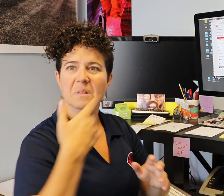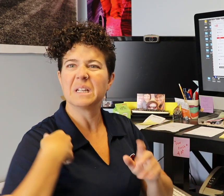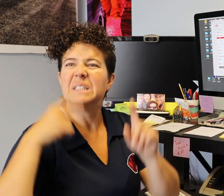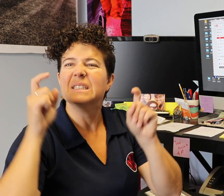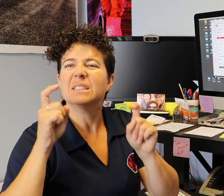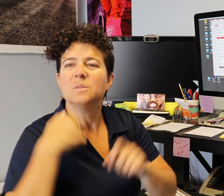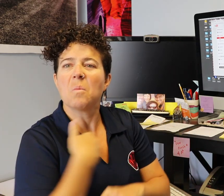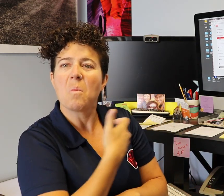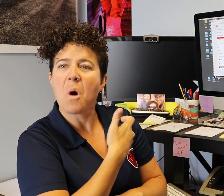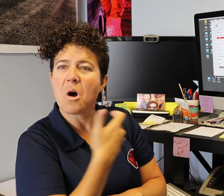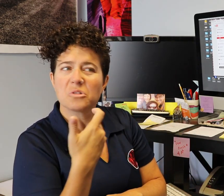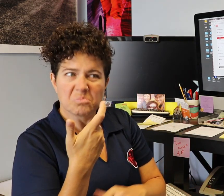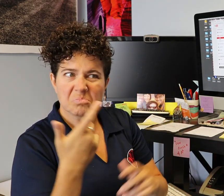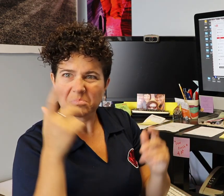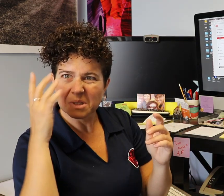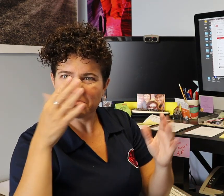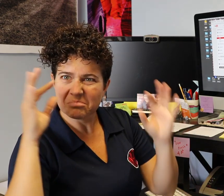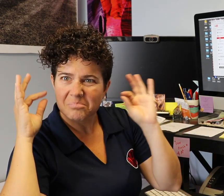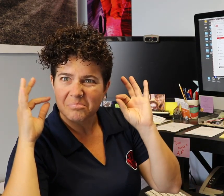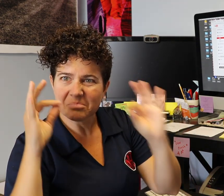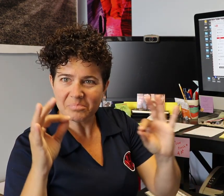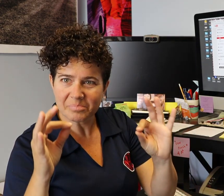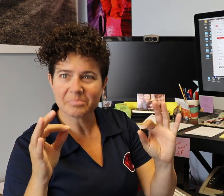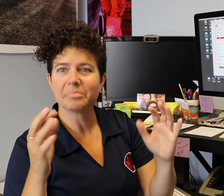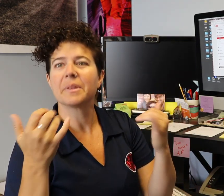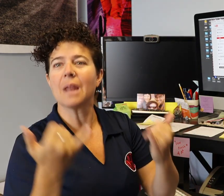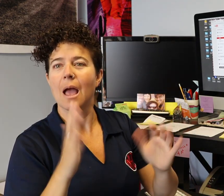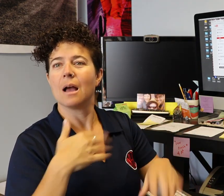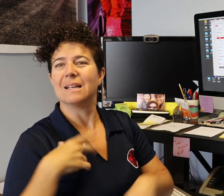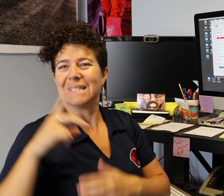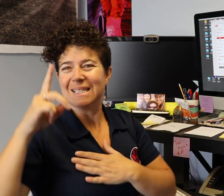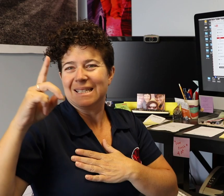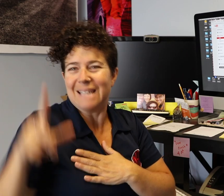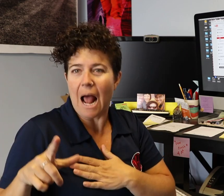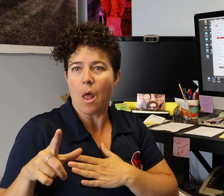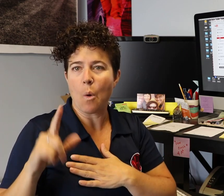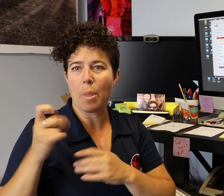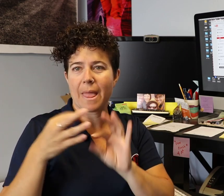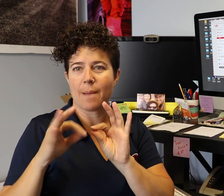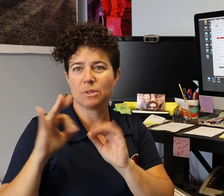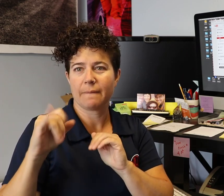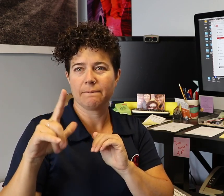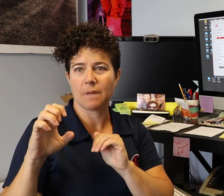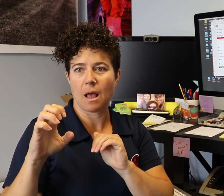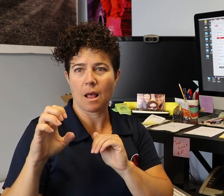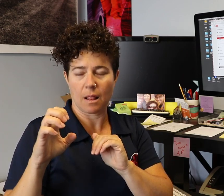I like to test and watch the video with captions to make sure it all looks good. Now, I can download the caption file.